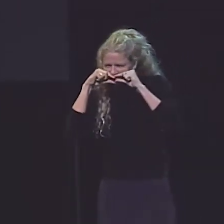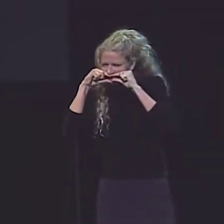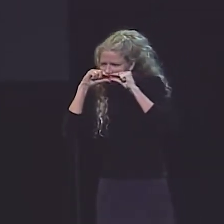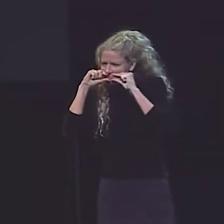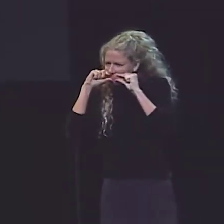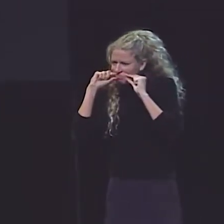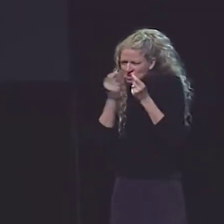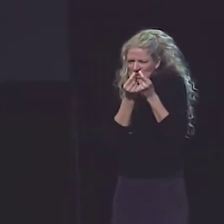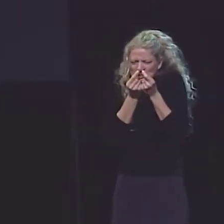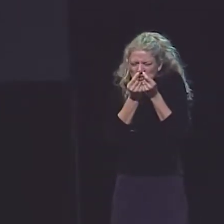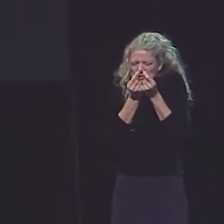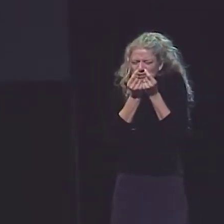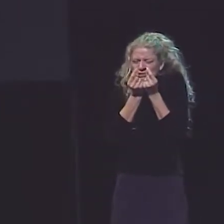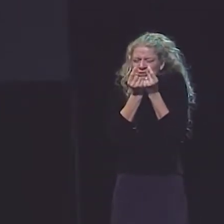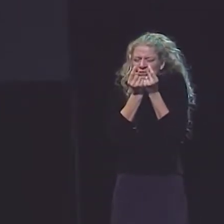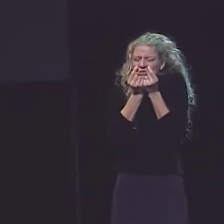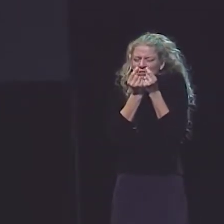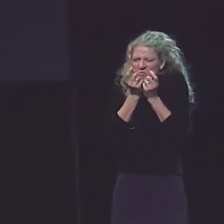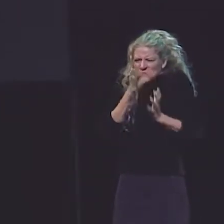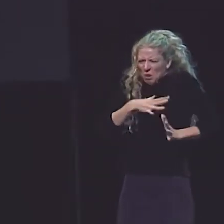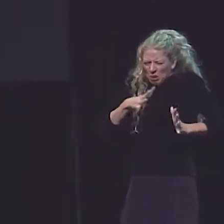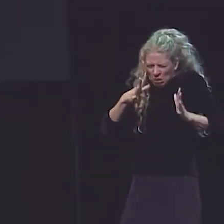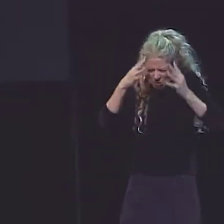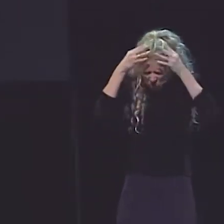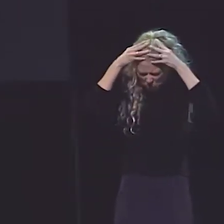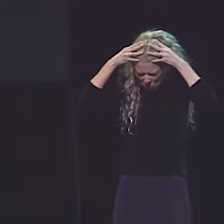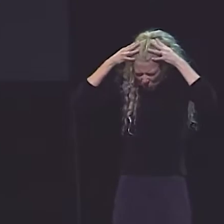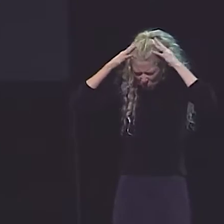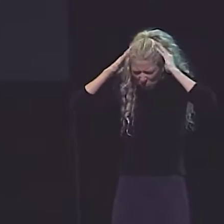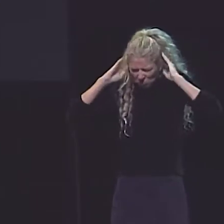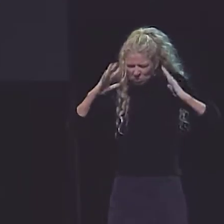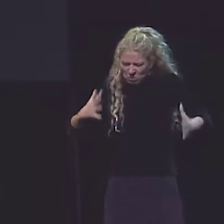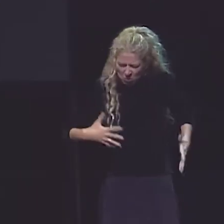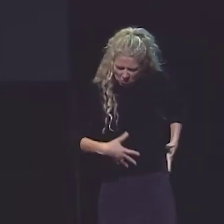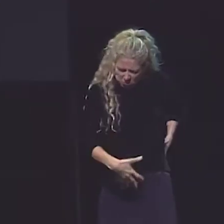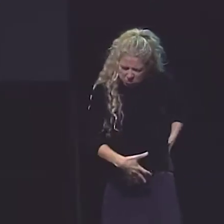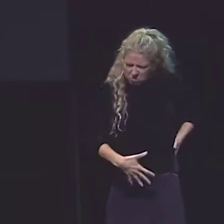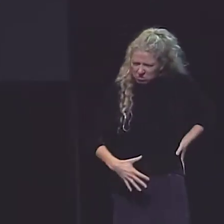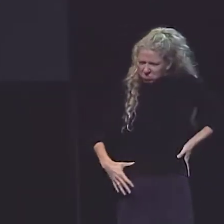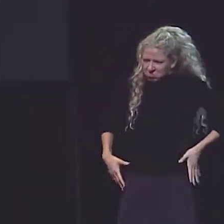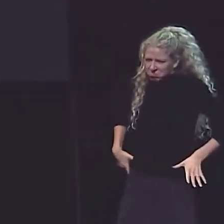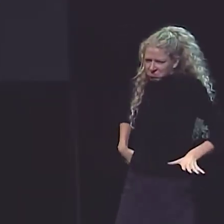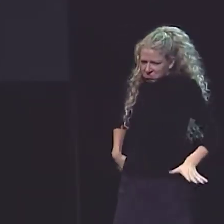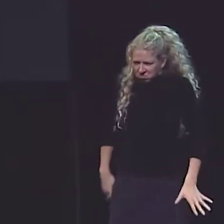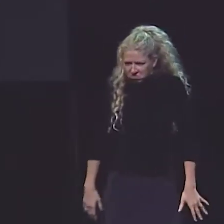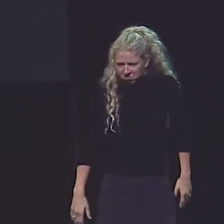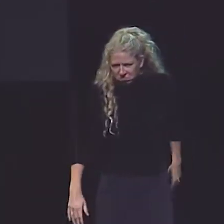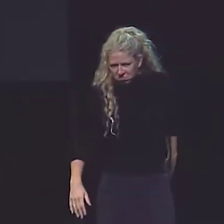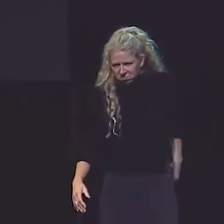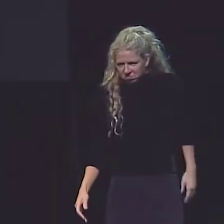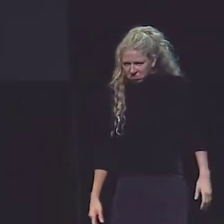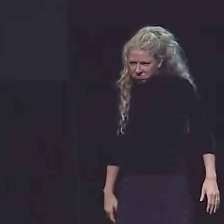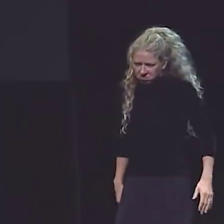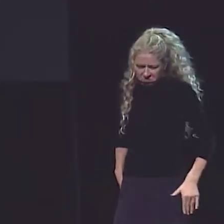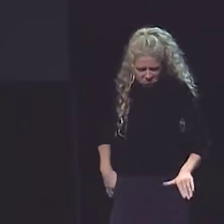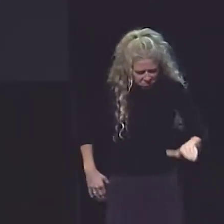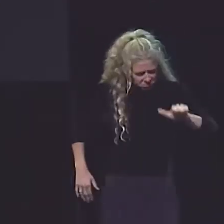AND THEN THE MUSTACHED, LARGE-NOSED, BIG-GUTTED PRINCIPAL COMES OUT...